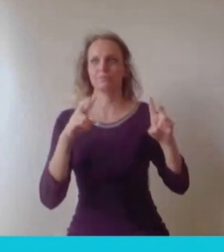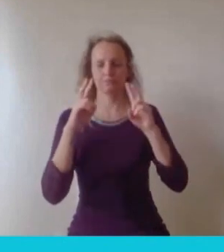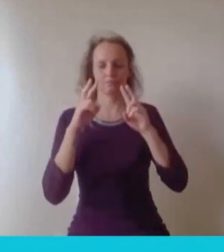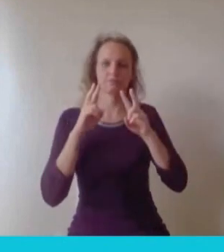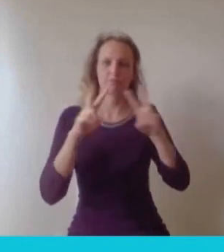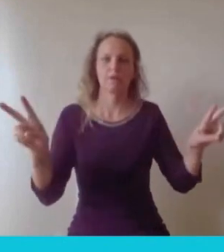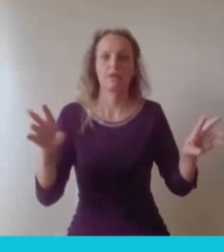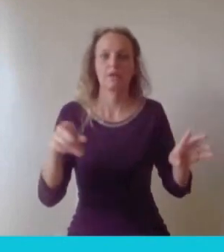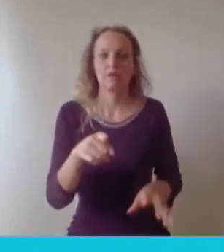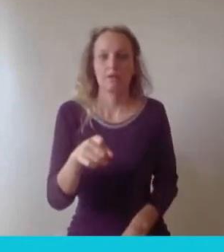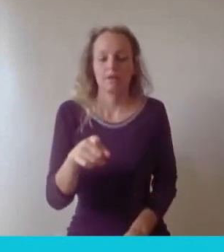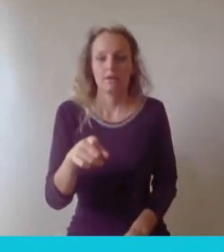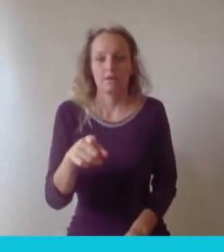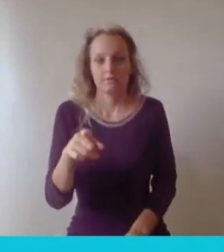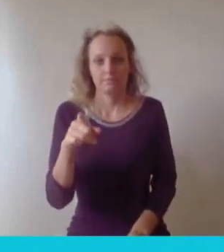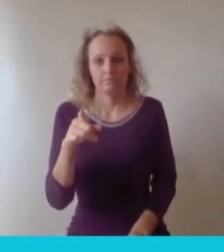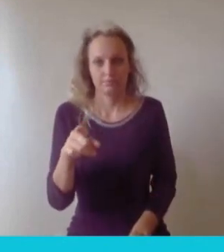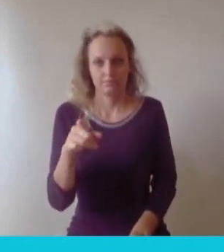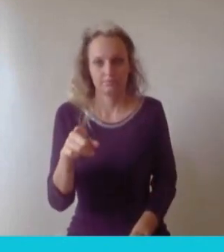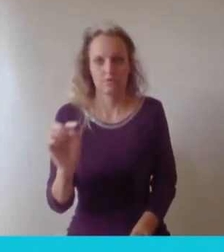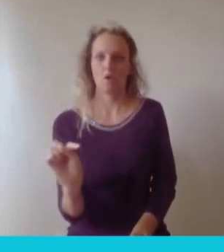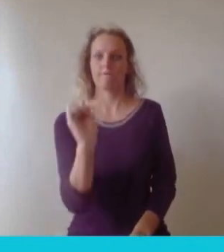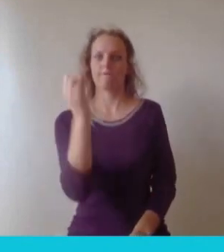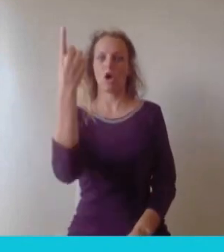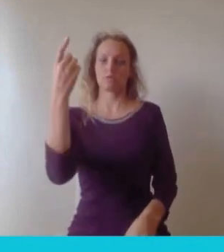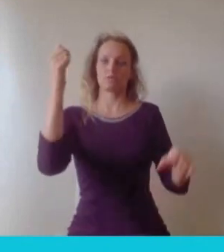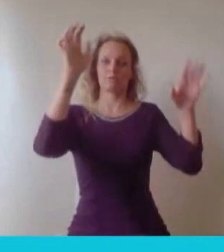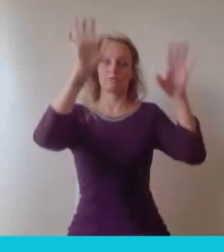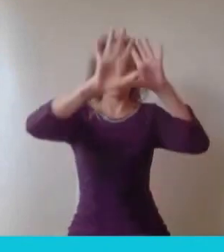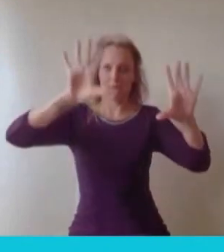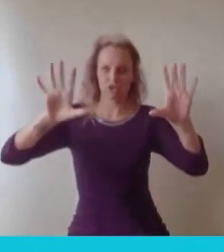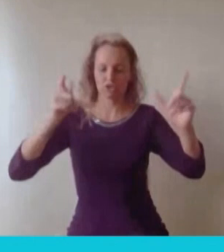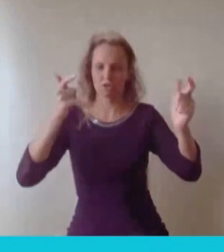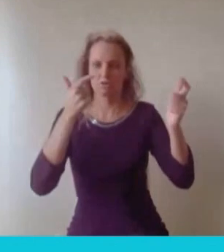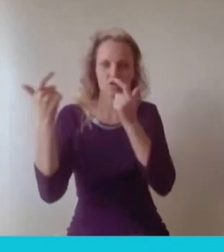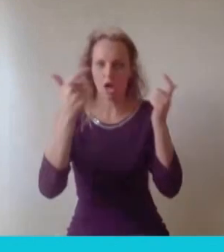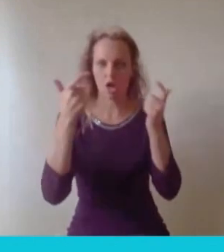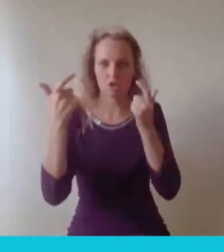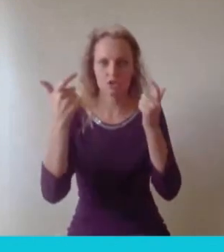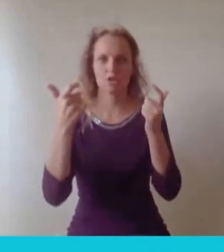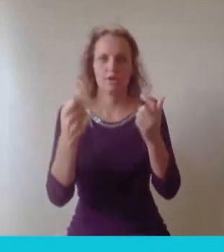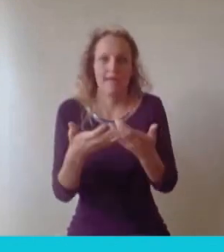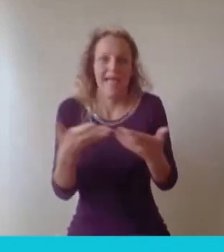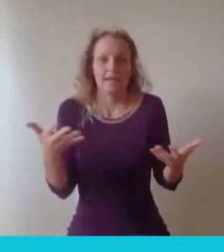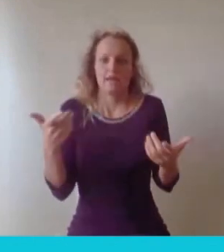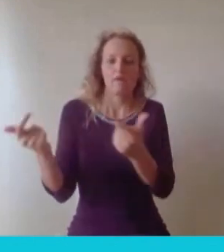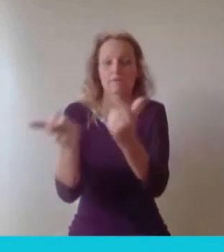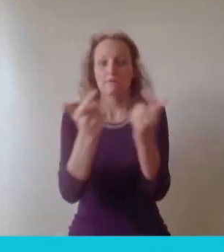reverse image search and any of the the search facilities offered by big companies is,